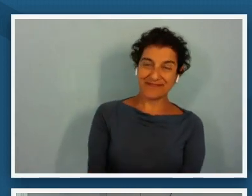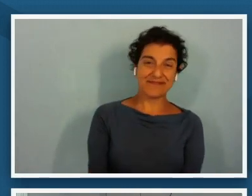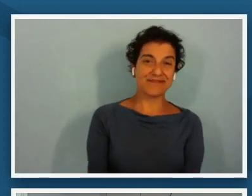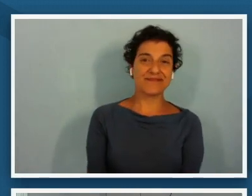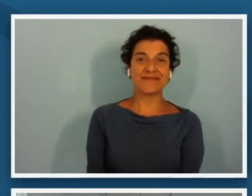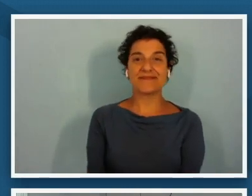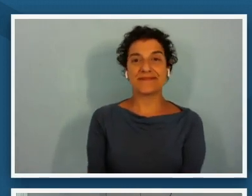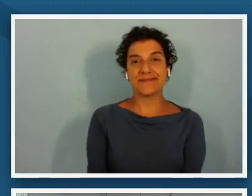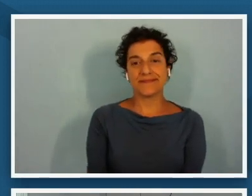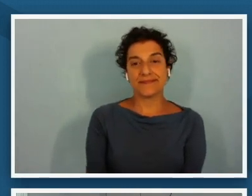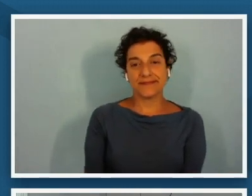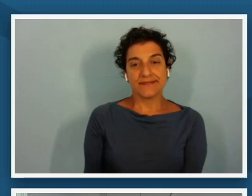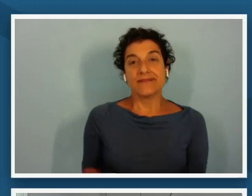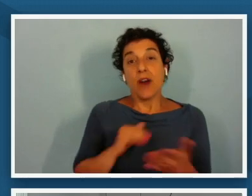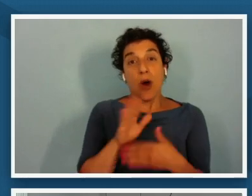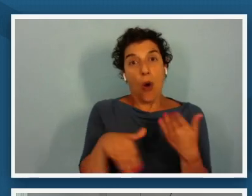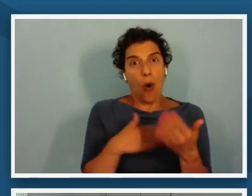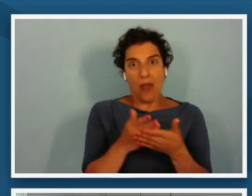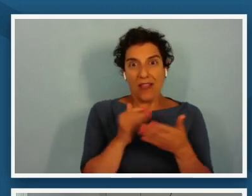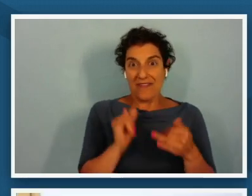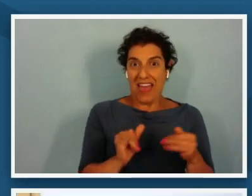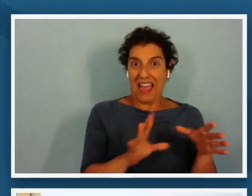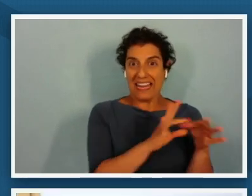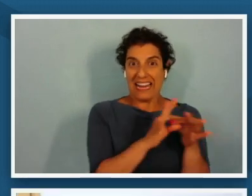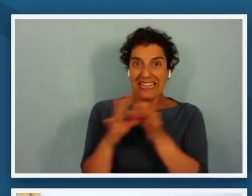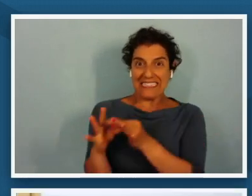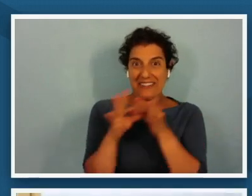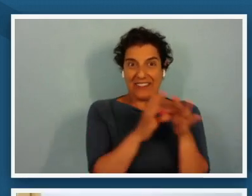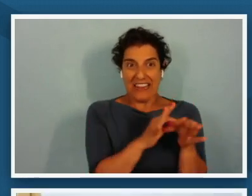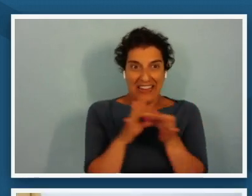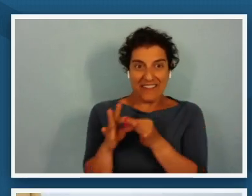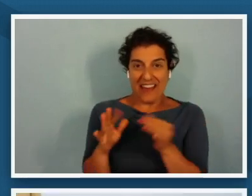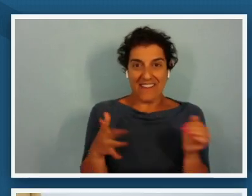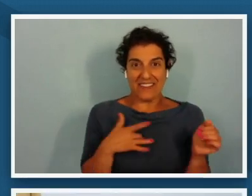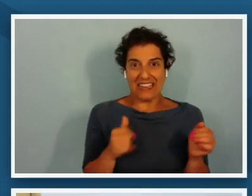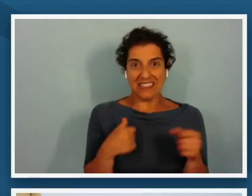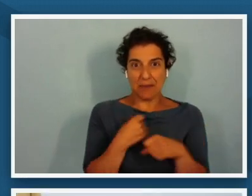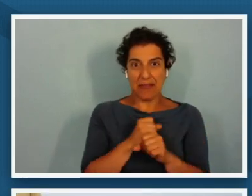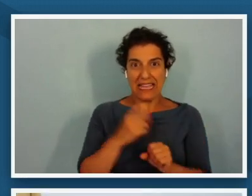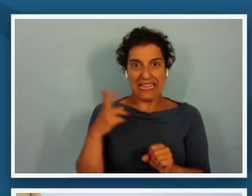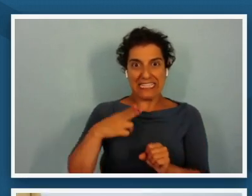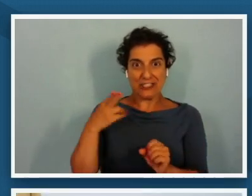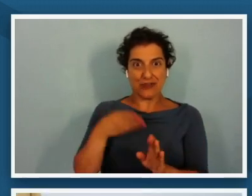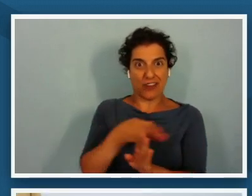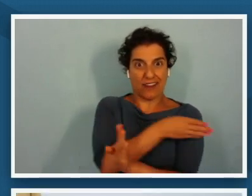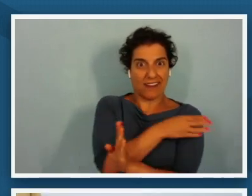all that connectiveness i think makes history so much more interesting yeah